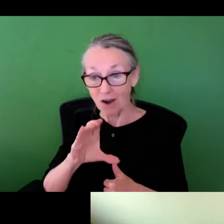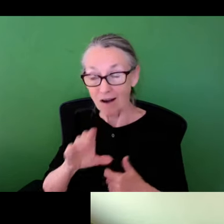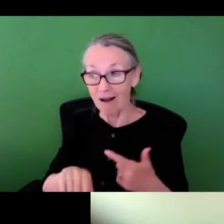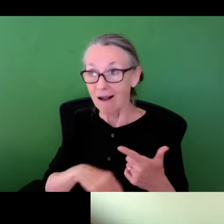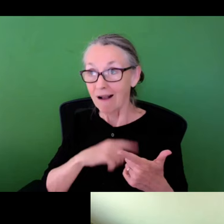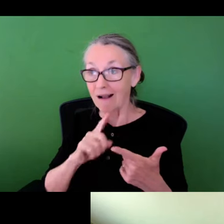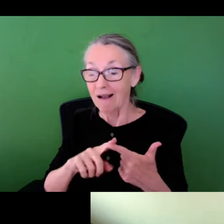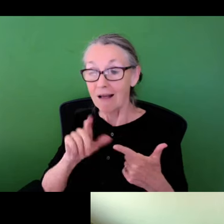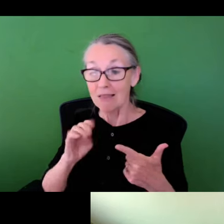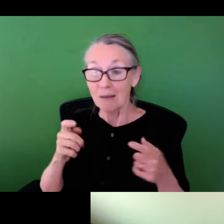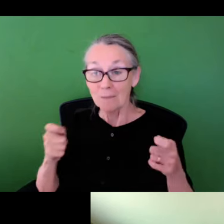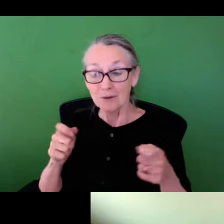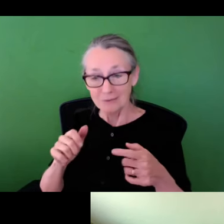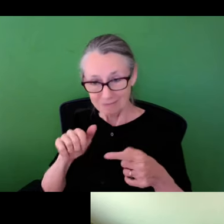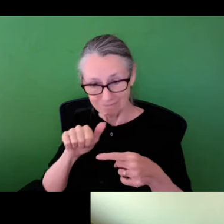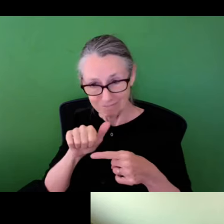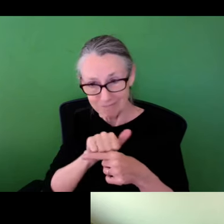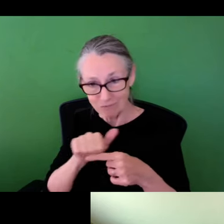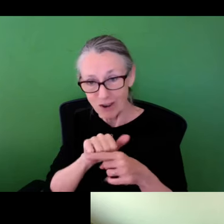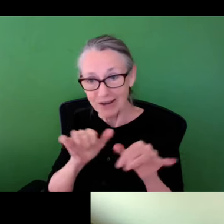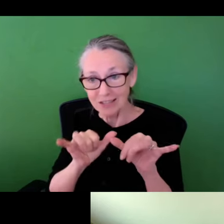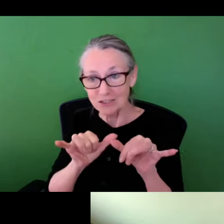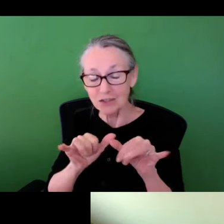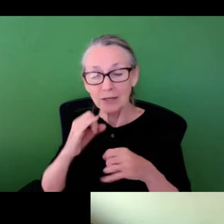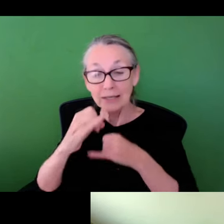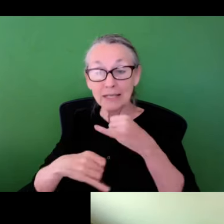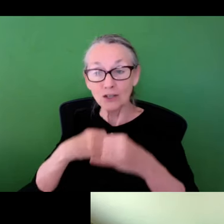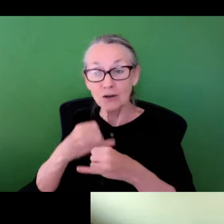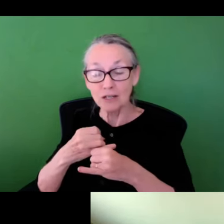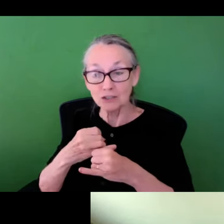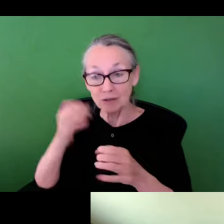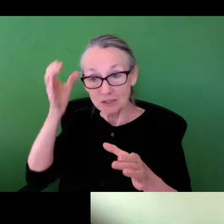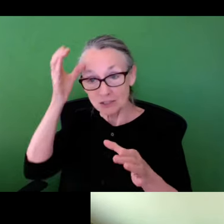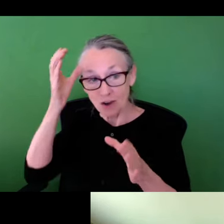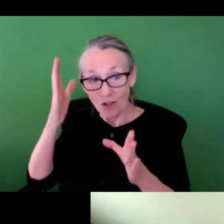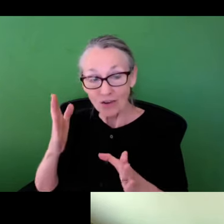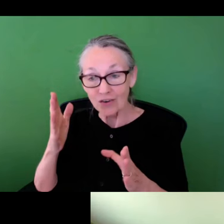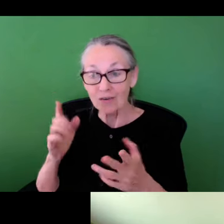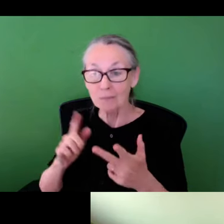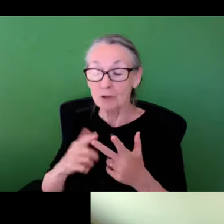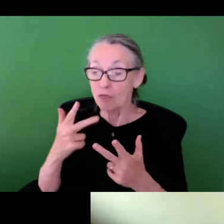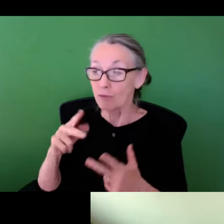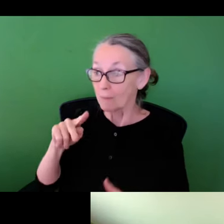a postdoc who is a trained engineer,